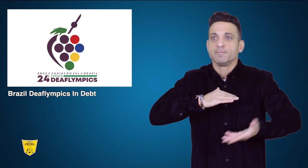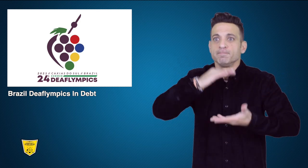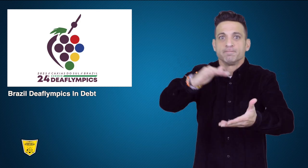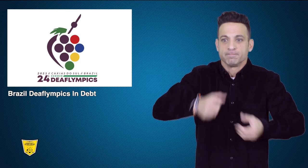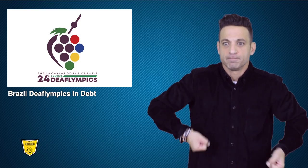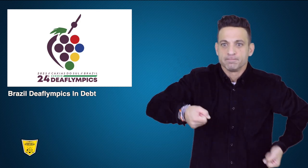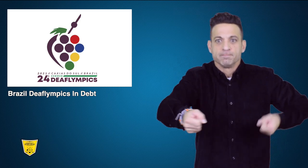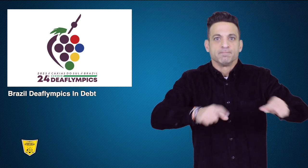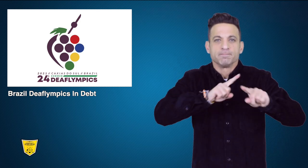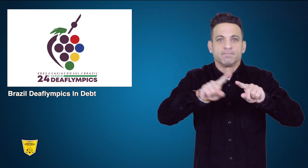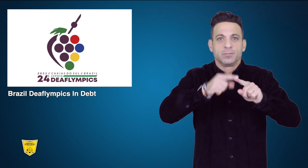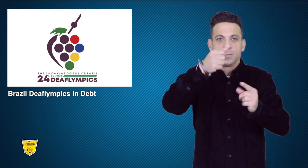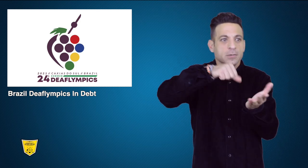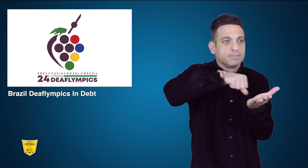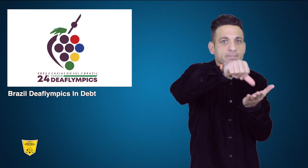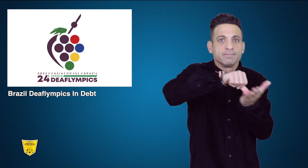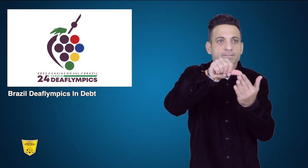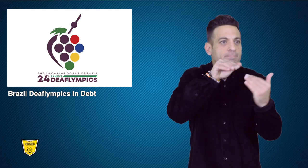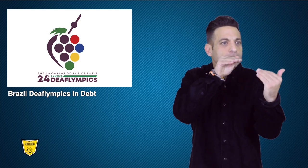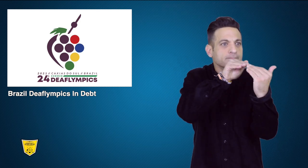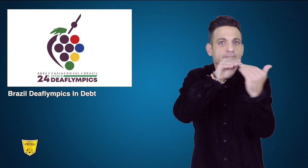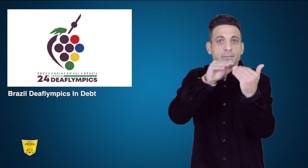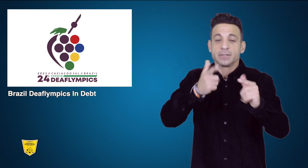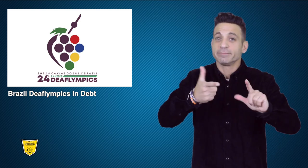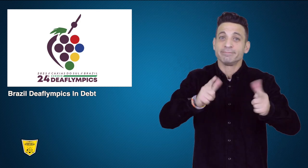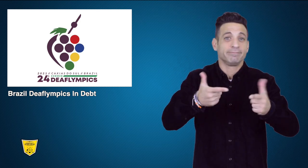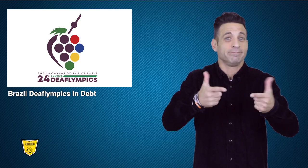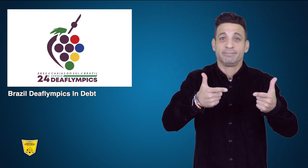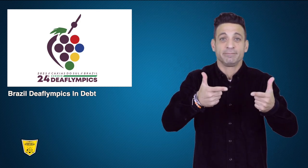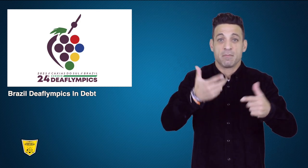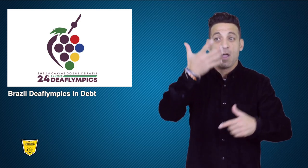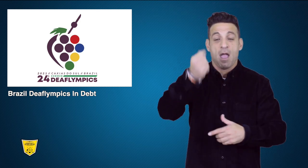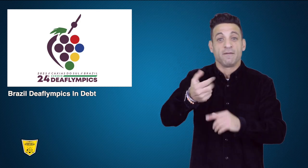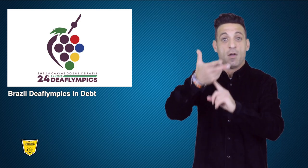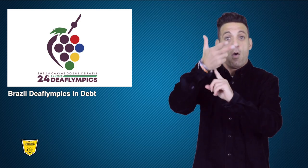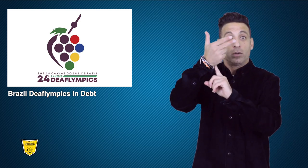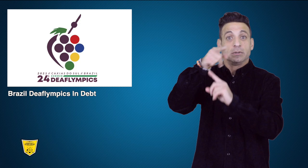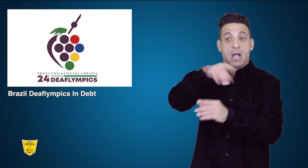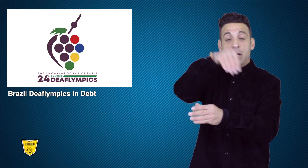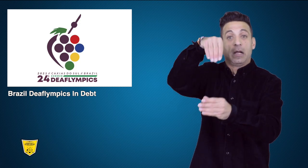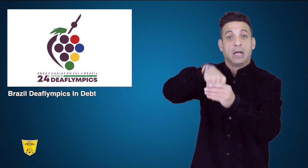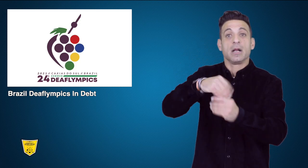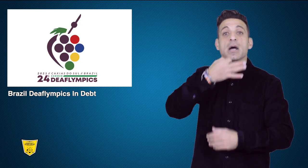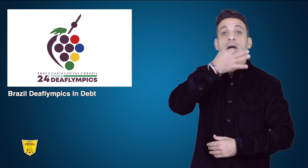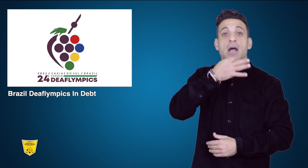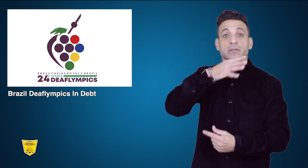of suppliers were left unpaid. One hotel in Caxias do Sul